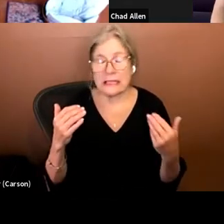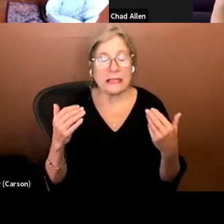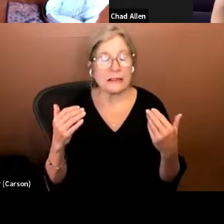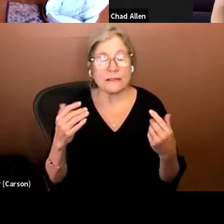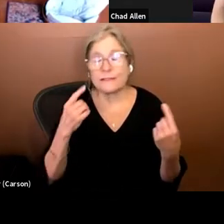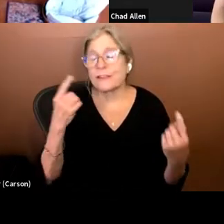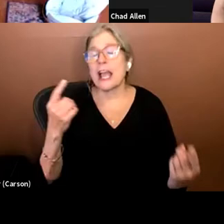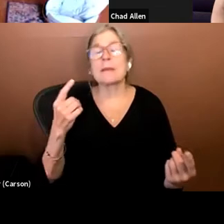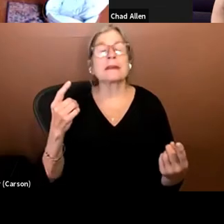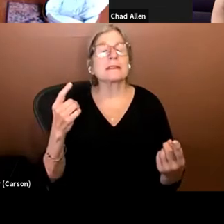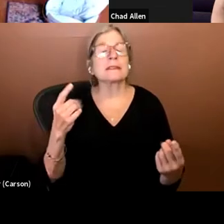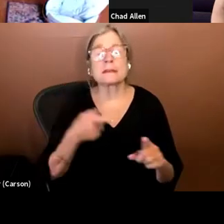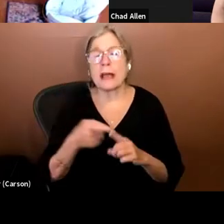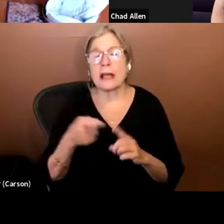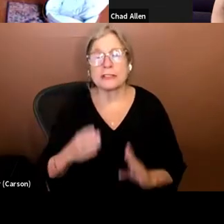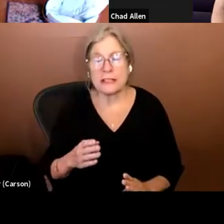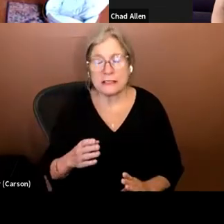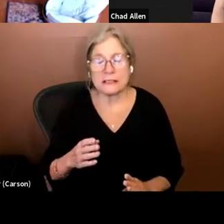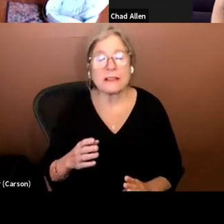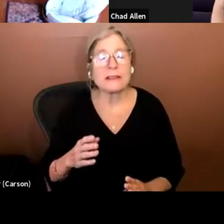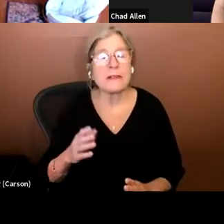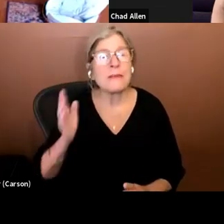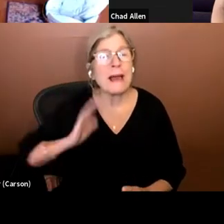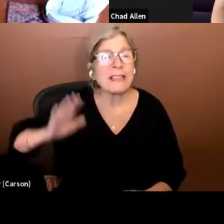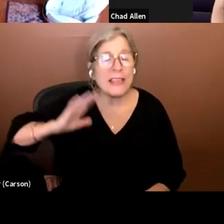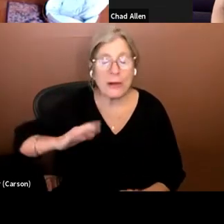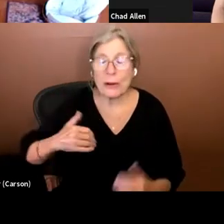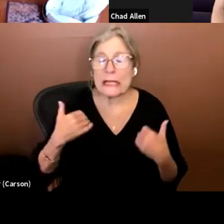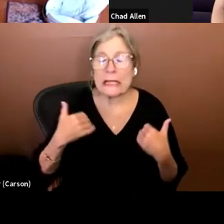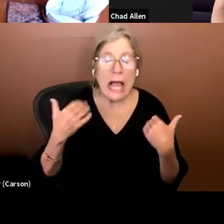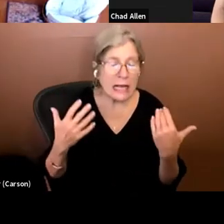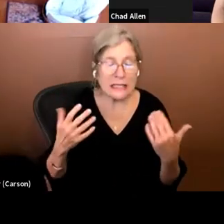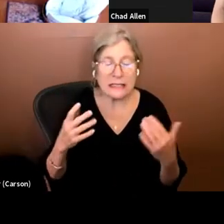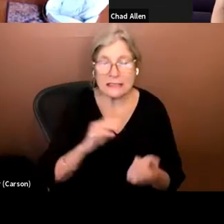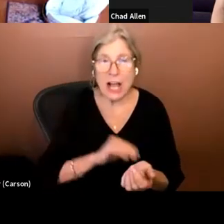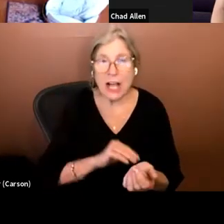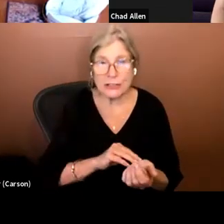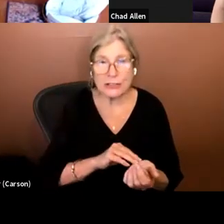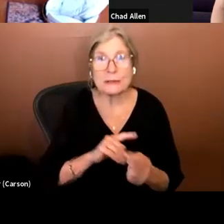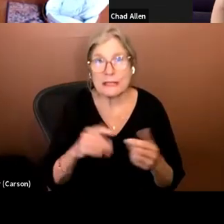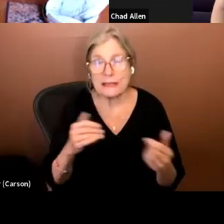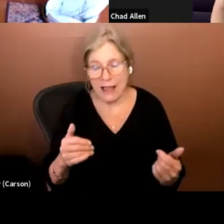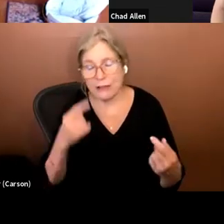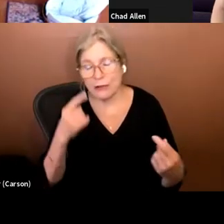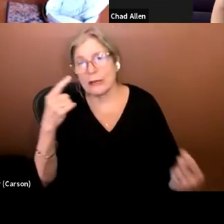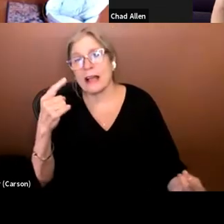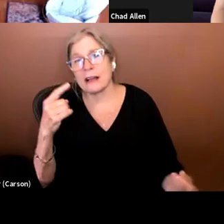days they were young ambitious doctors, up and comers. Flew to U